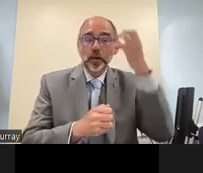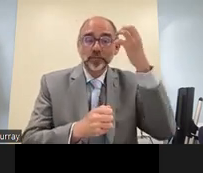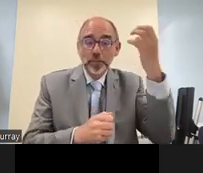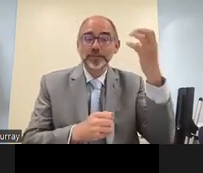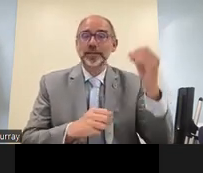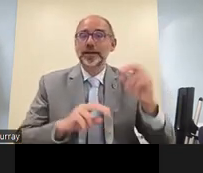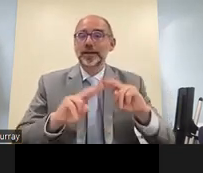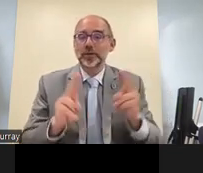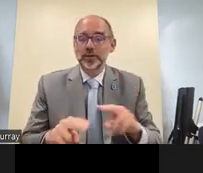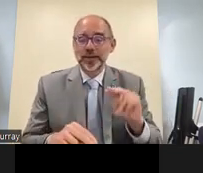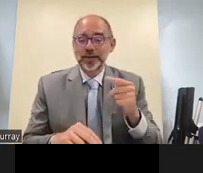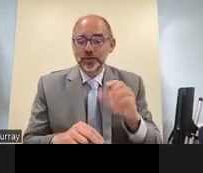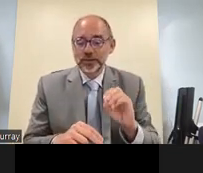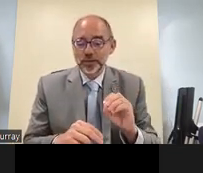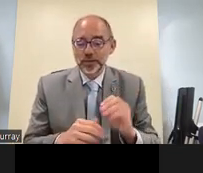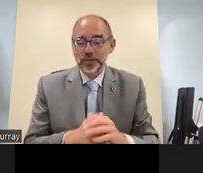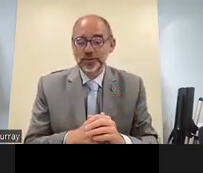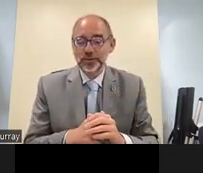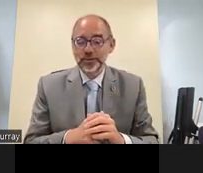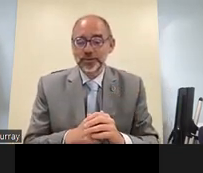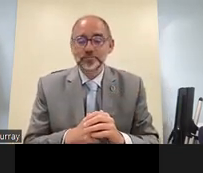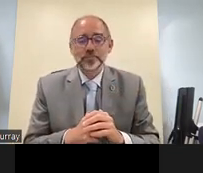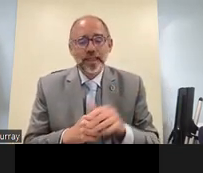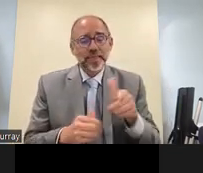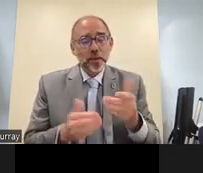we've had much more partnership with governments and international ngos